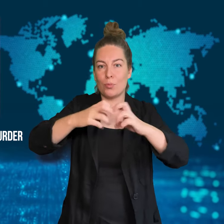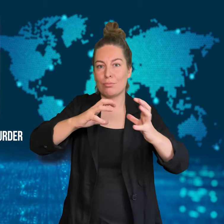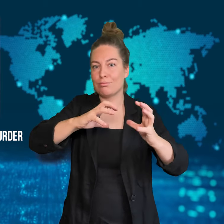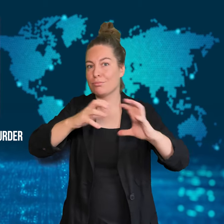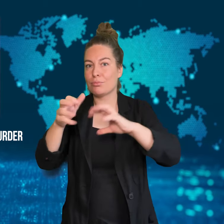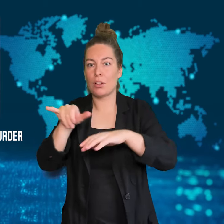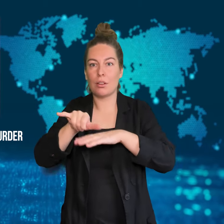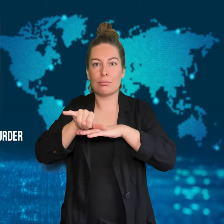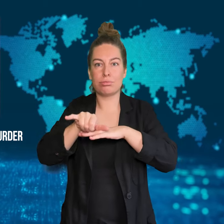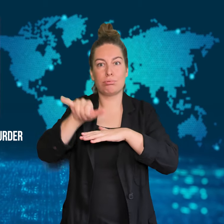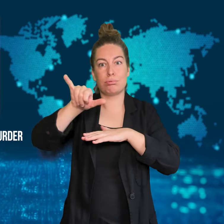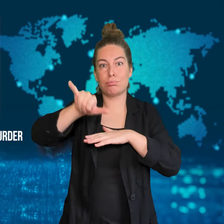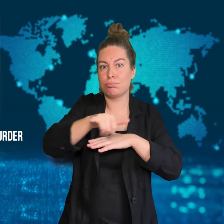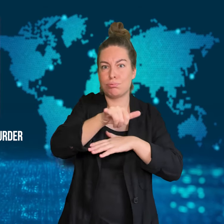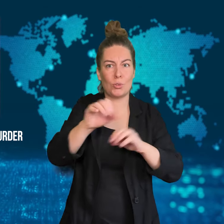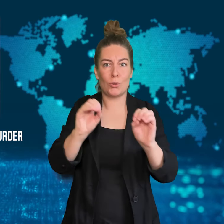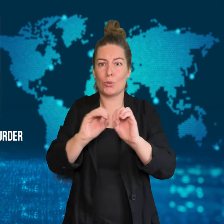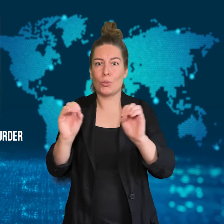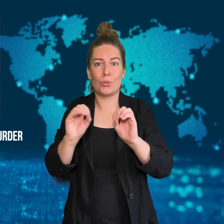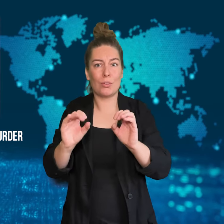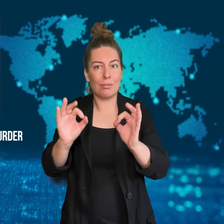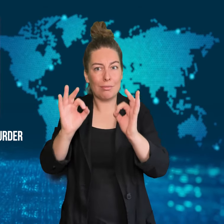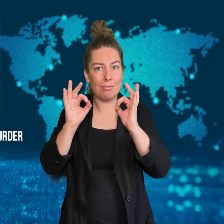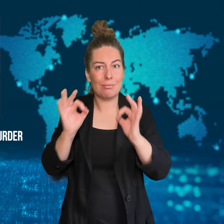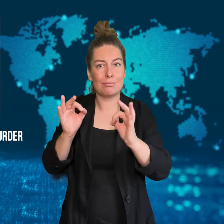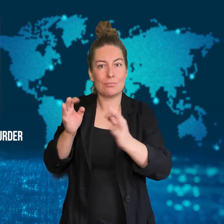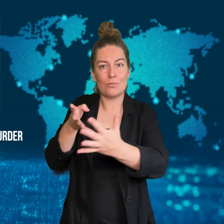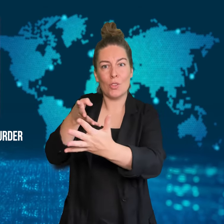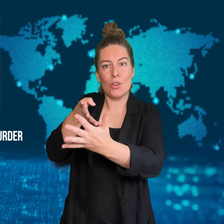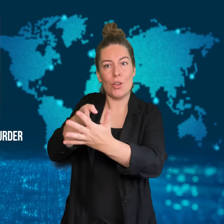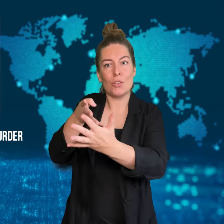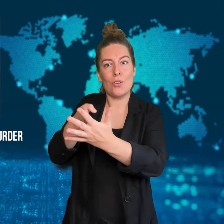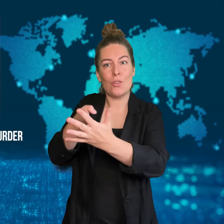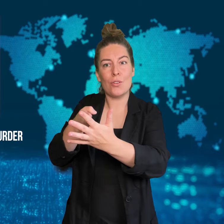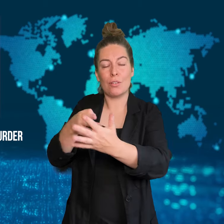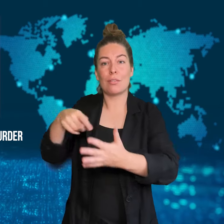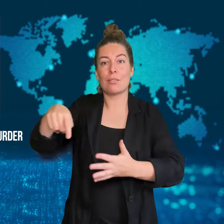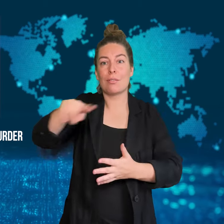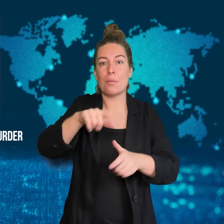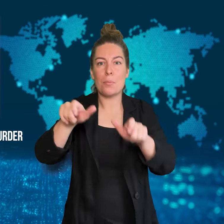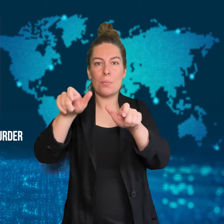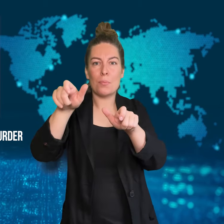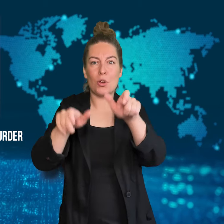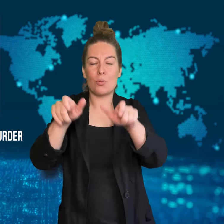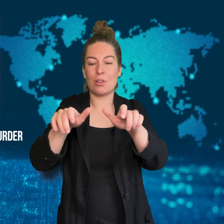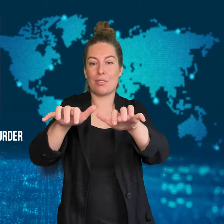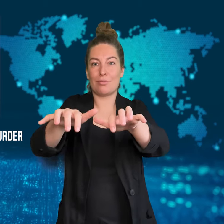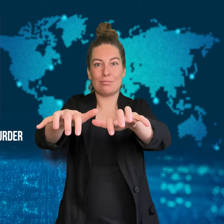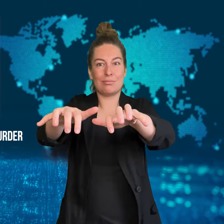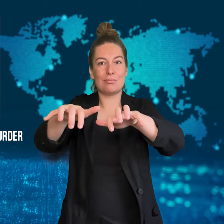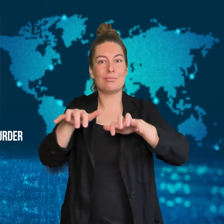Because of their response, control of the flight was not lost.